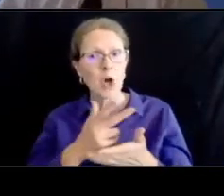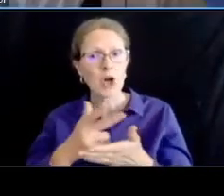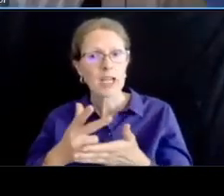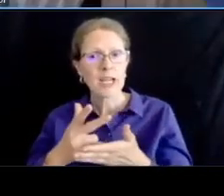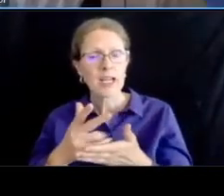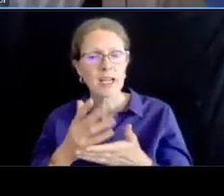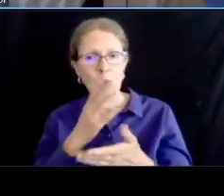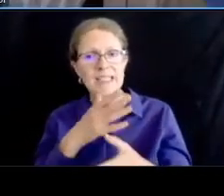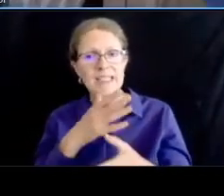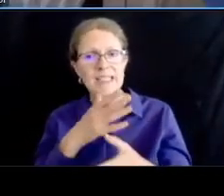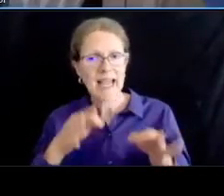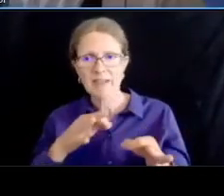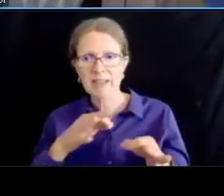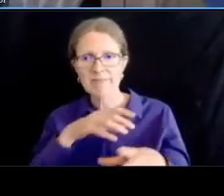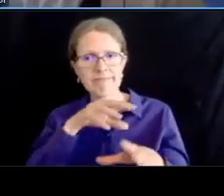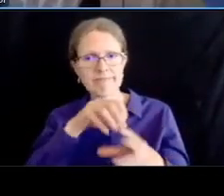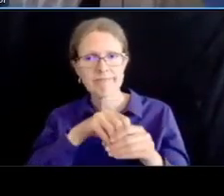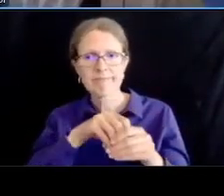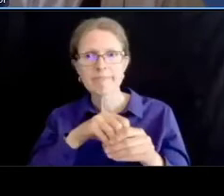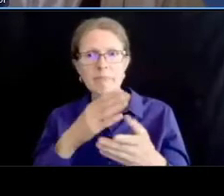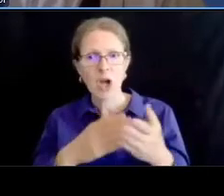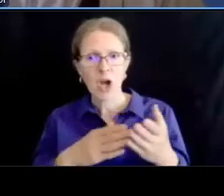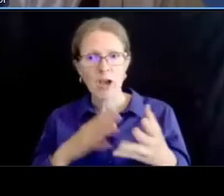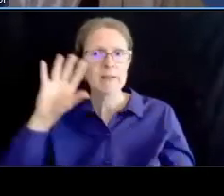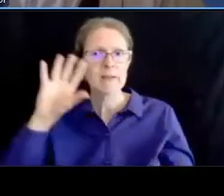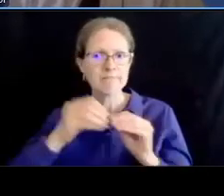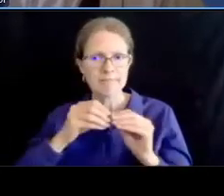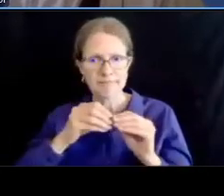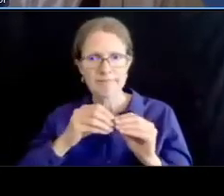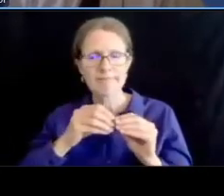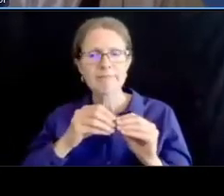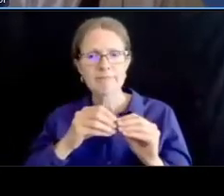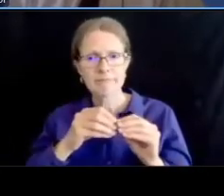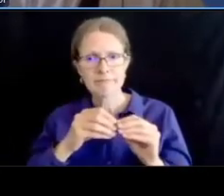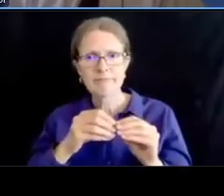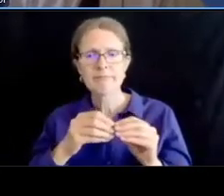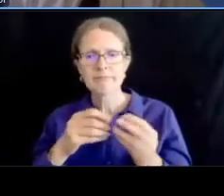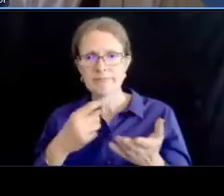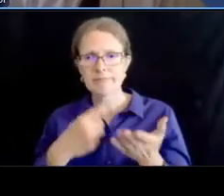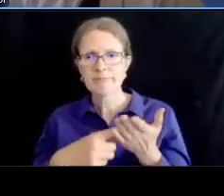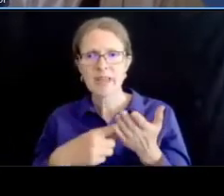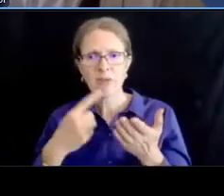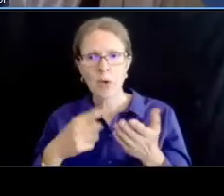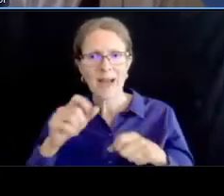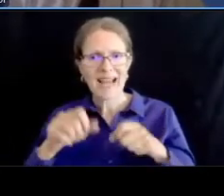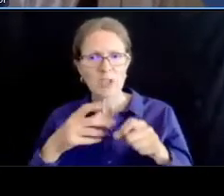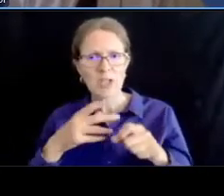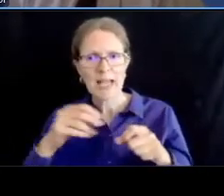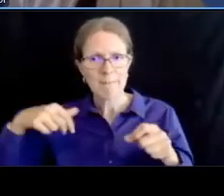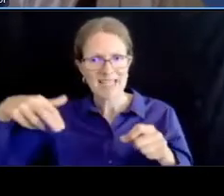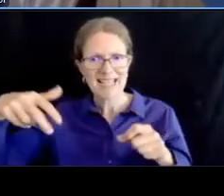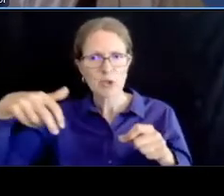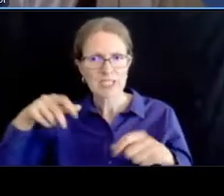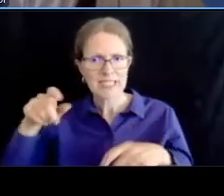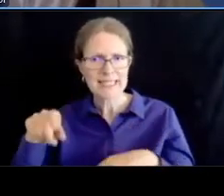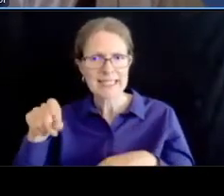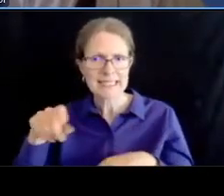as we go forth and design so you know we have uh staff in in our department that that